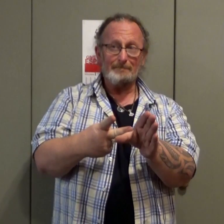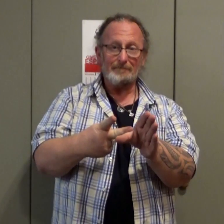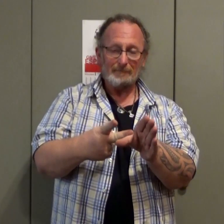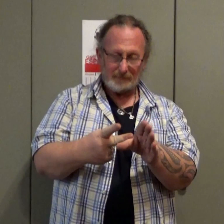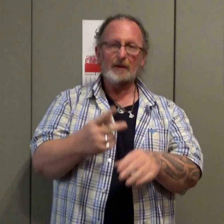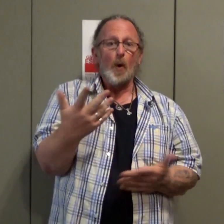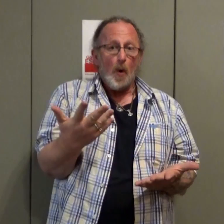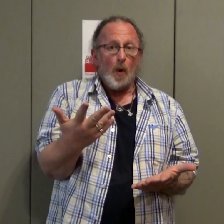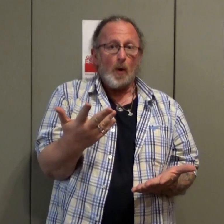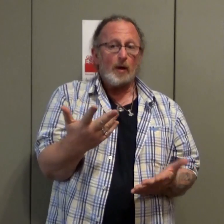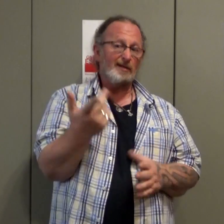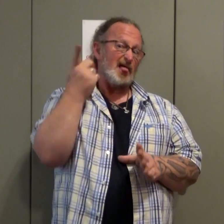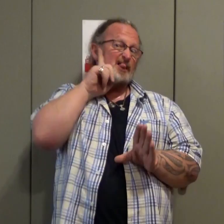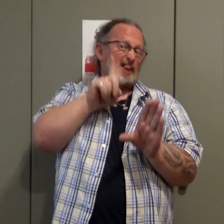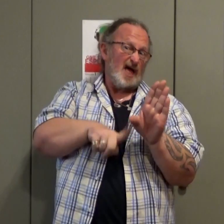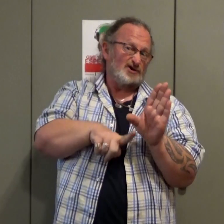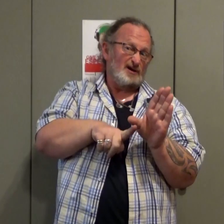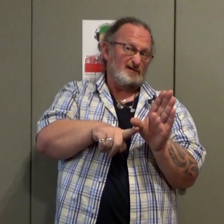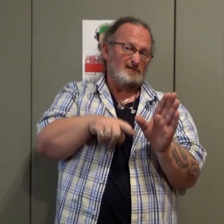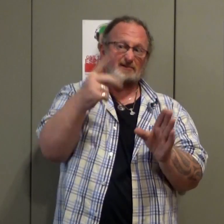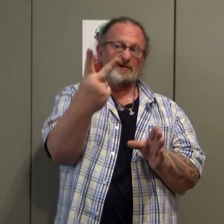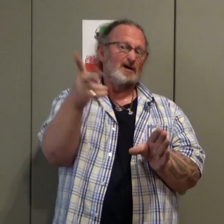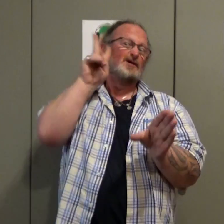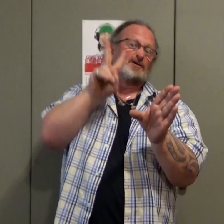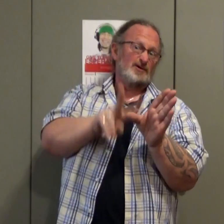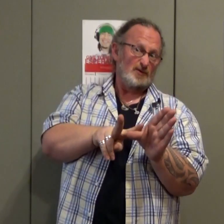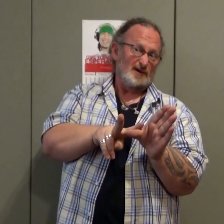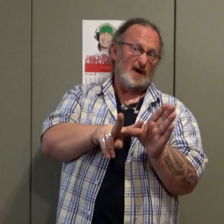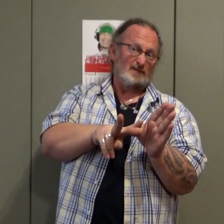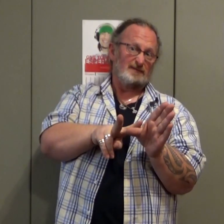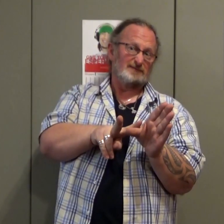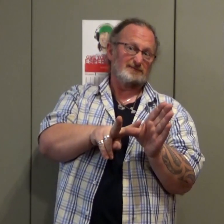or in two years Last year We can use the number like this